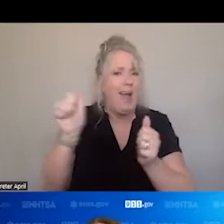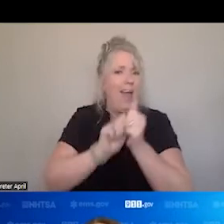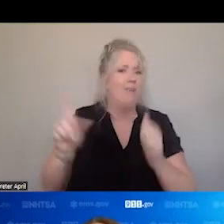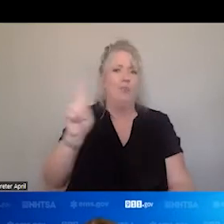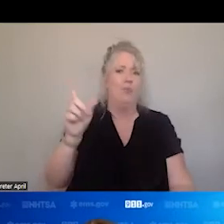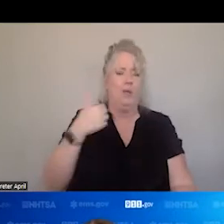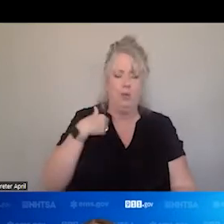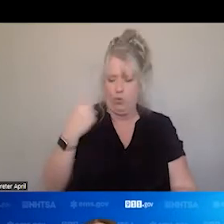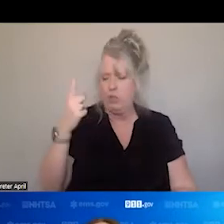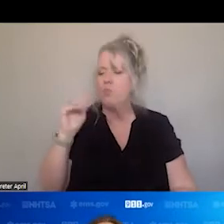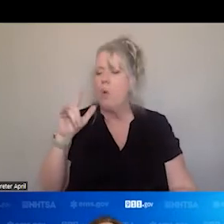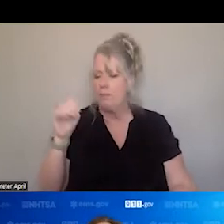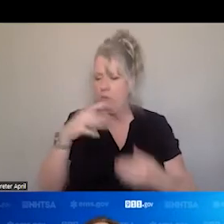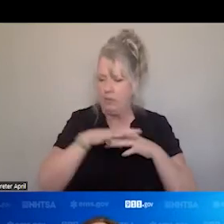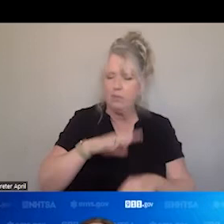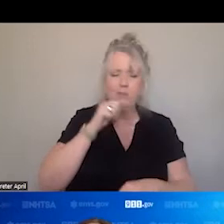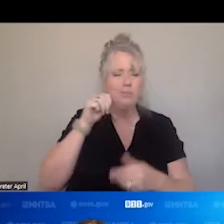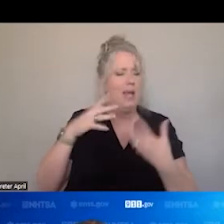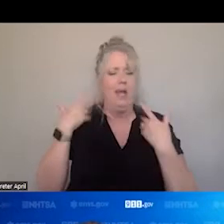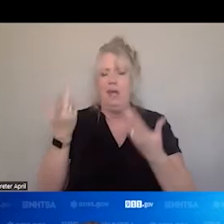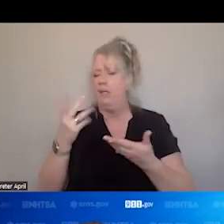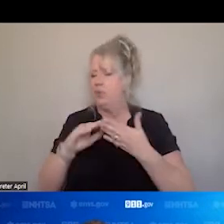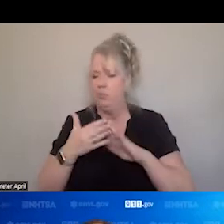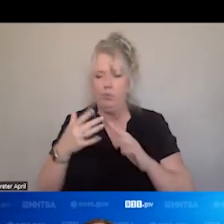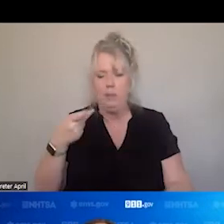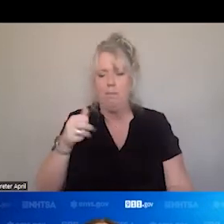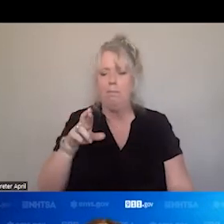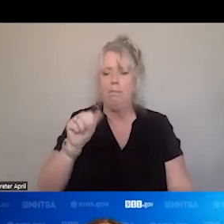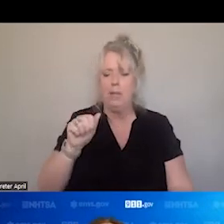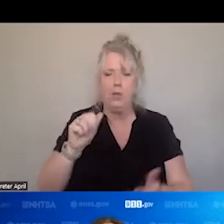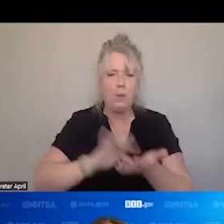HEALTH CARE EVERYWHERE, THERE ISN'T, PARA MEDICINE AVENUE WHERE, THERE ARE AREN'T CORRESPONDER MODELS